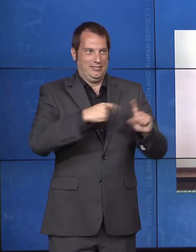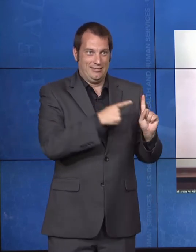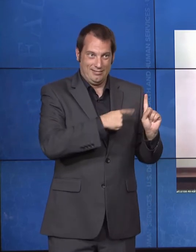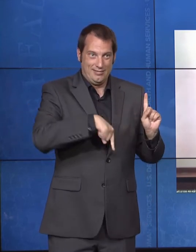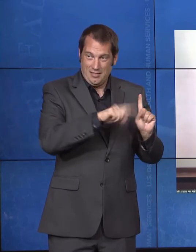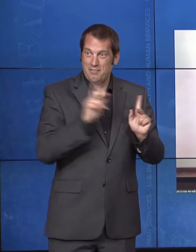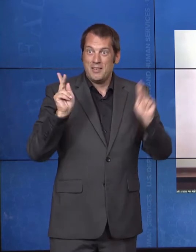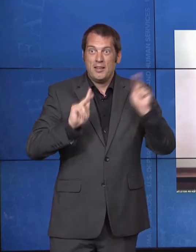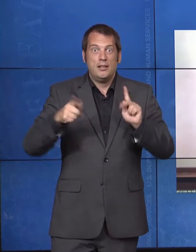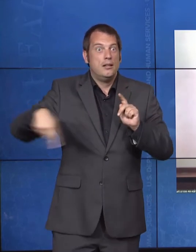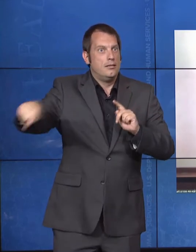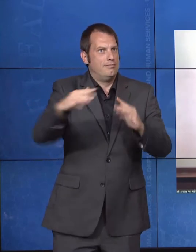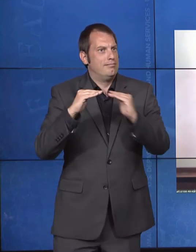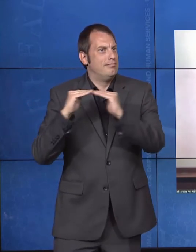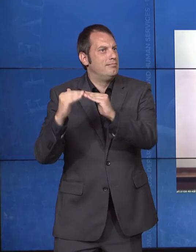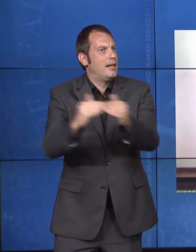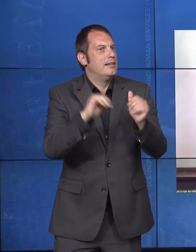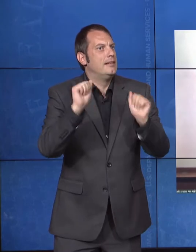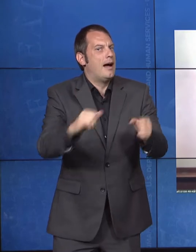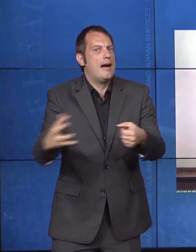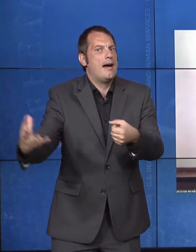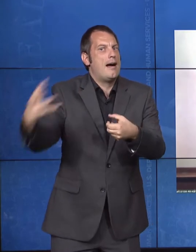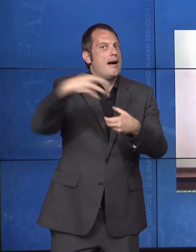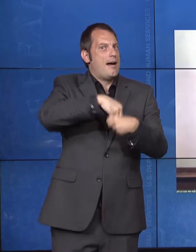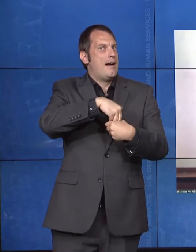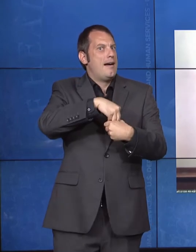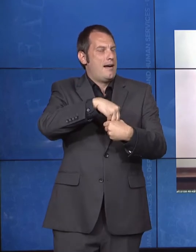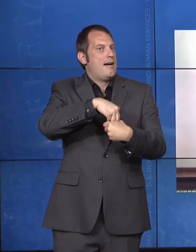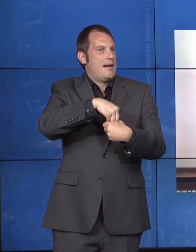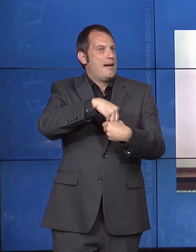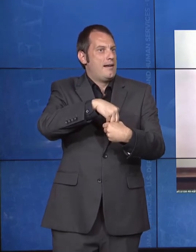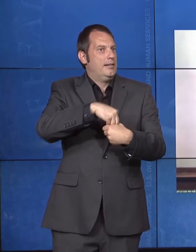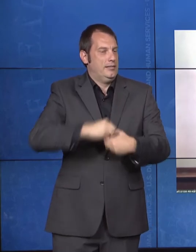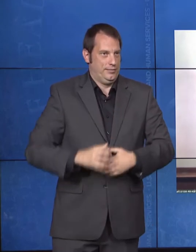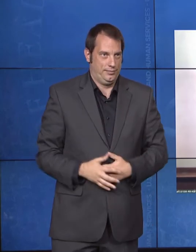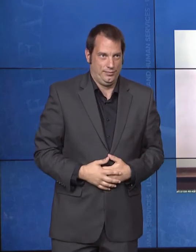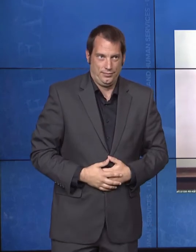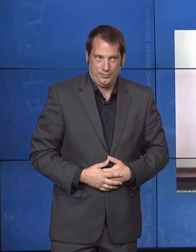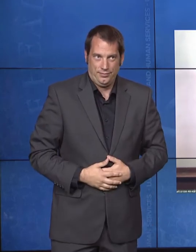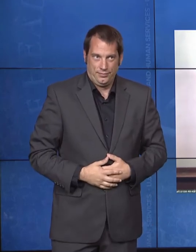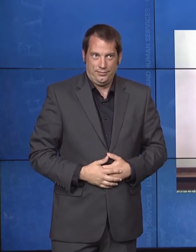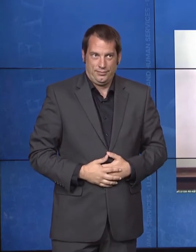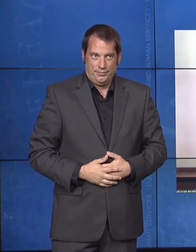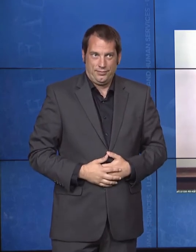Thanks in part to advances in healthcare and improvements and accessibility, people with